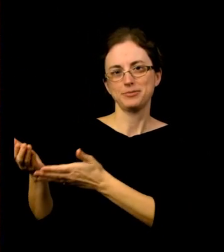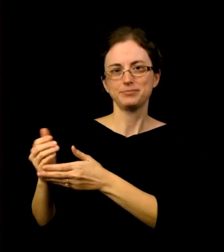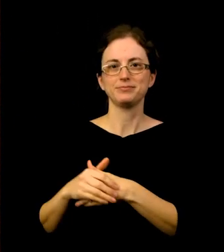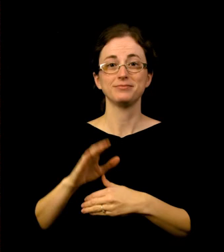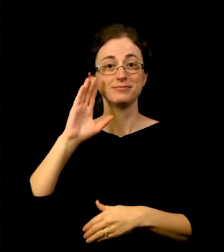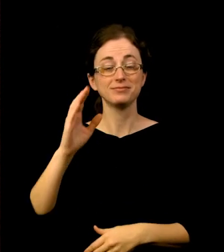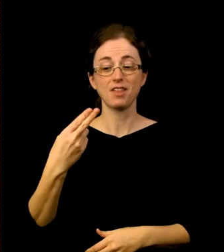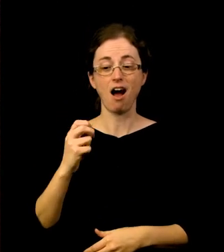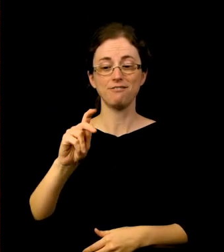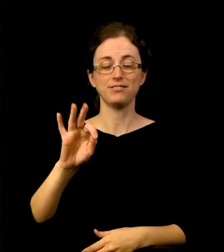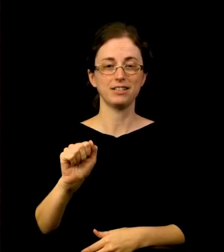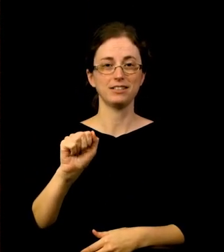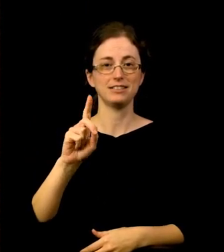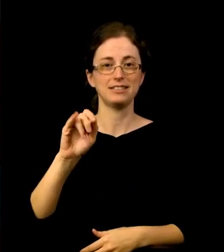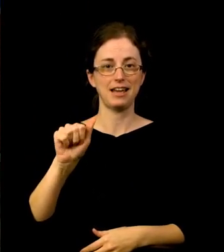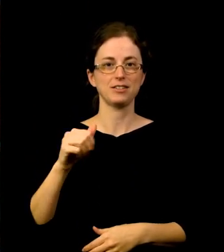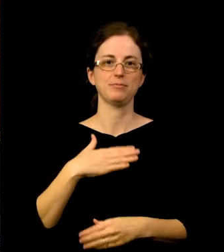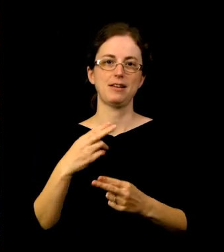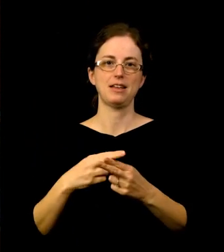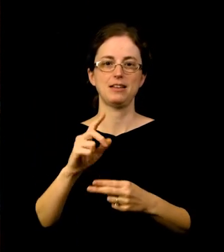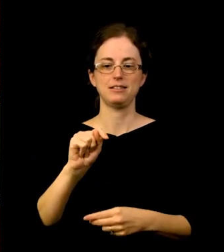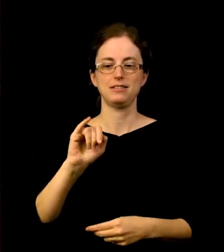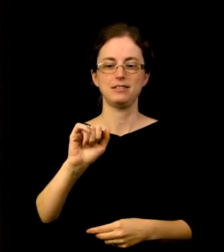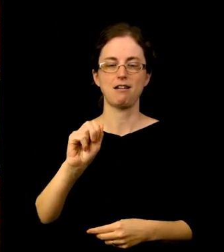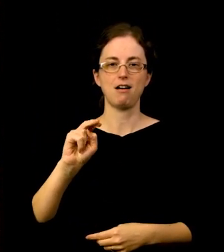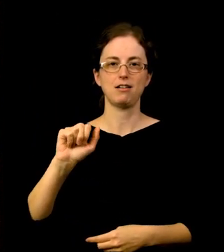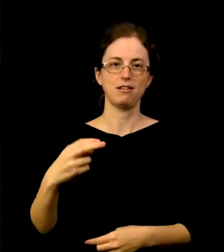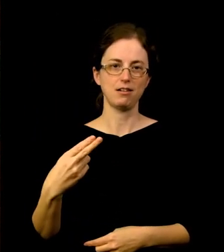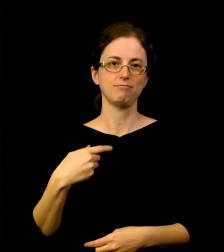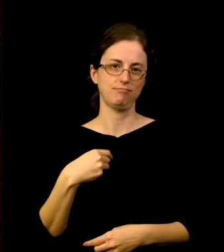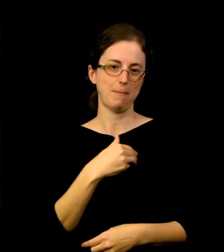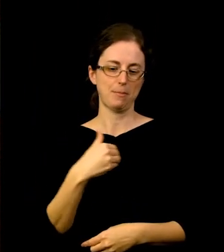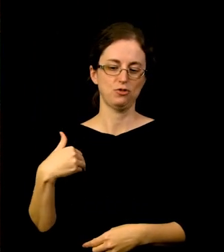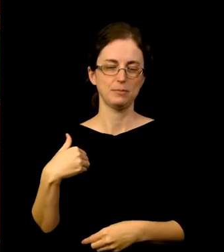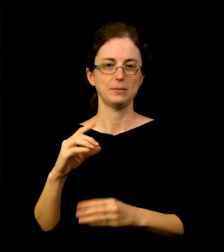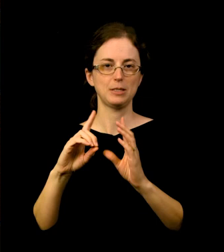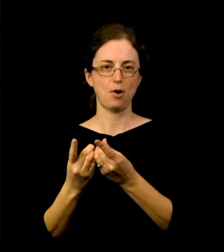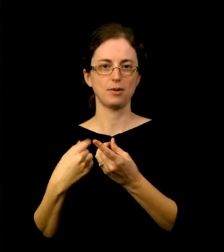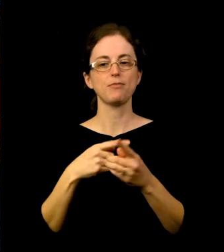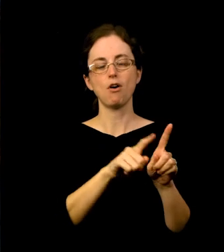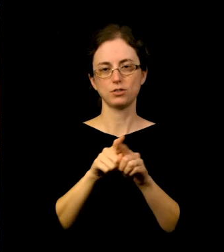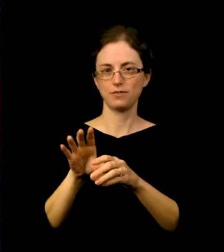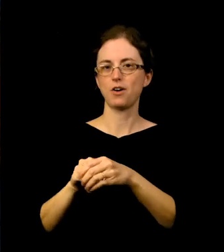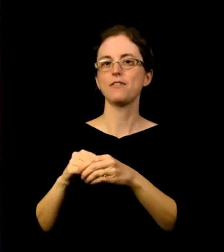My name is Tiannah, and I work in our membership department. I am also a member of our Equity Team, I serve on our Equity Team